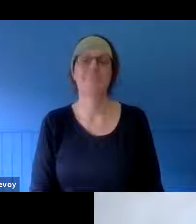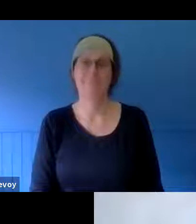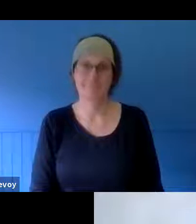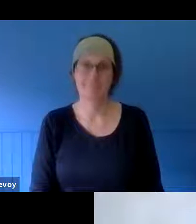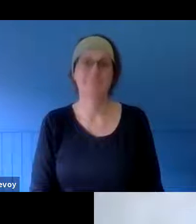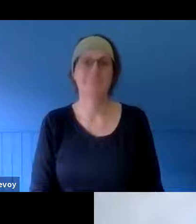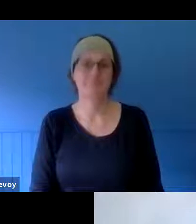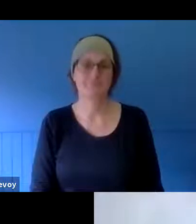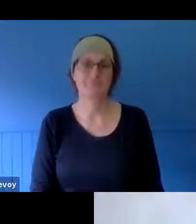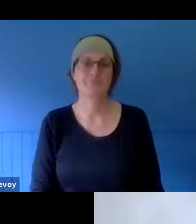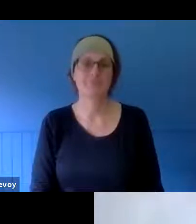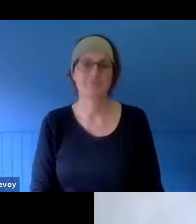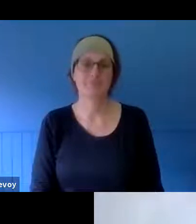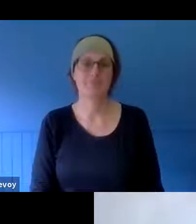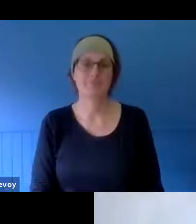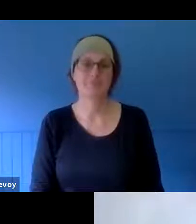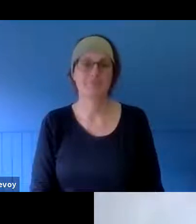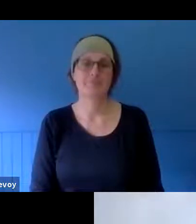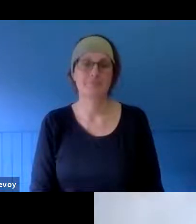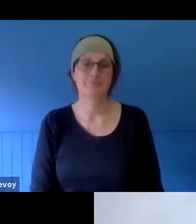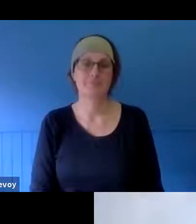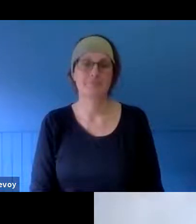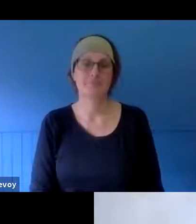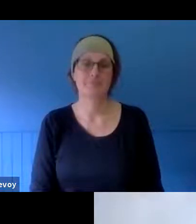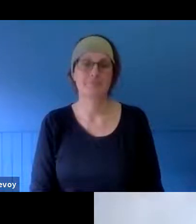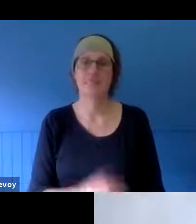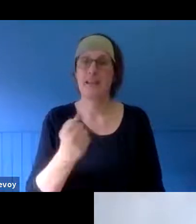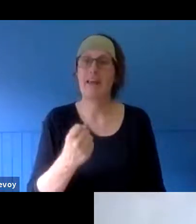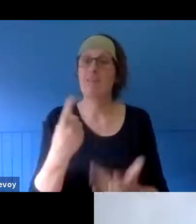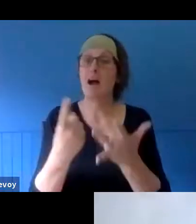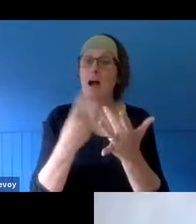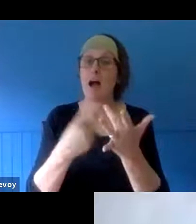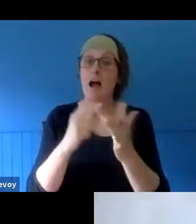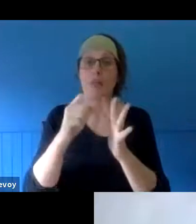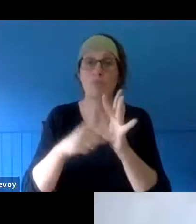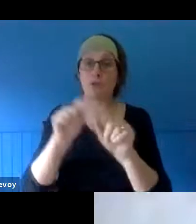some other projects which really aimed at very young children, run by